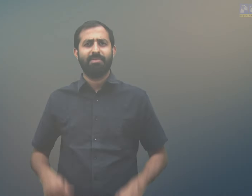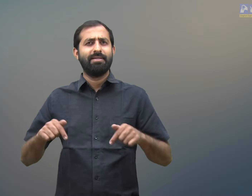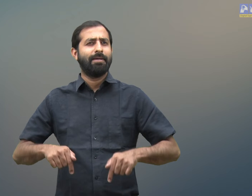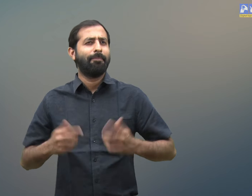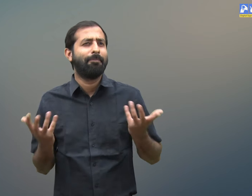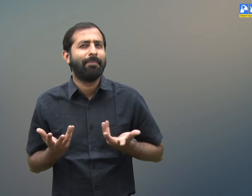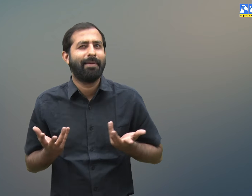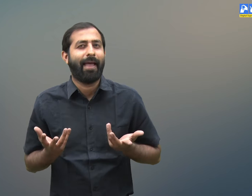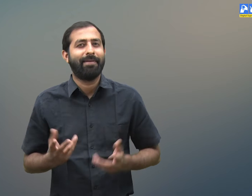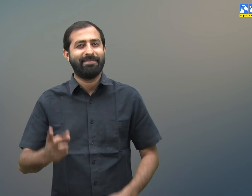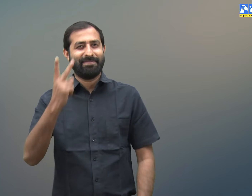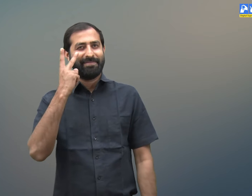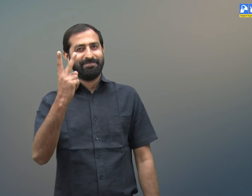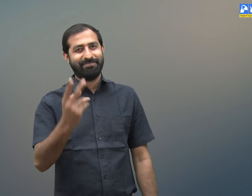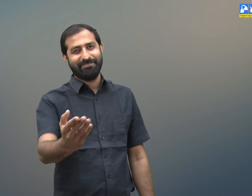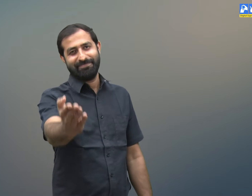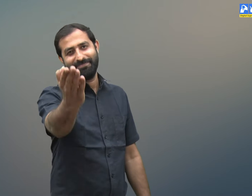What are we going to learn today? Let's take a look at the topic.